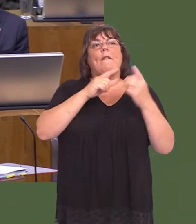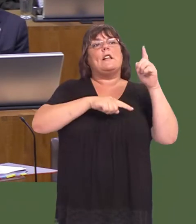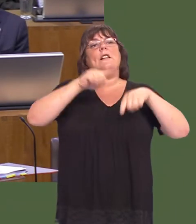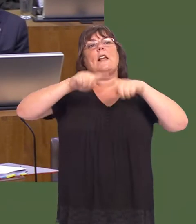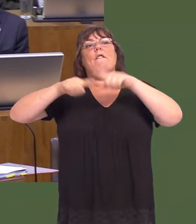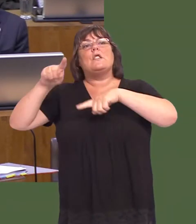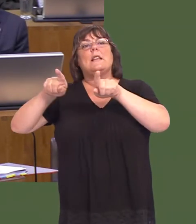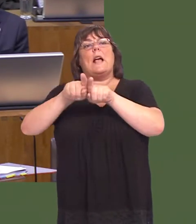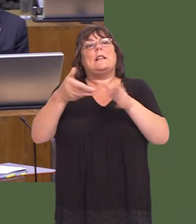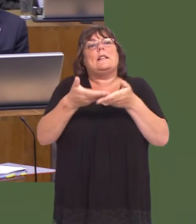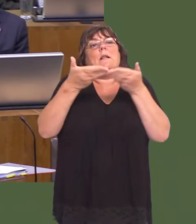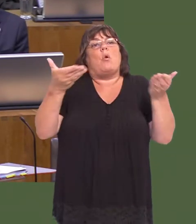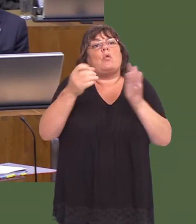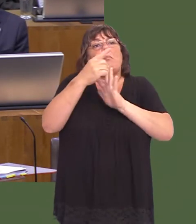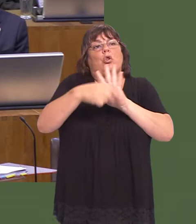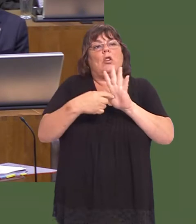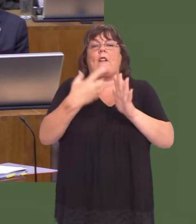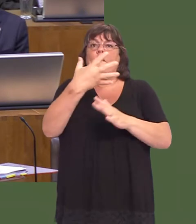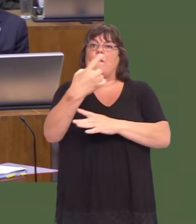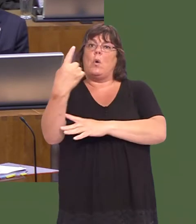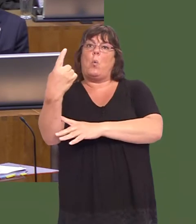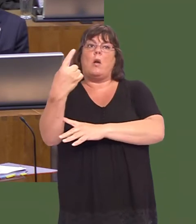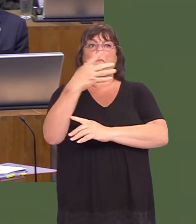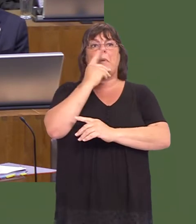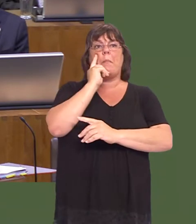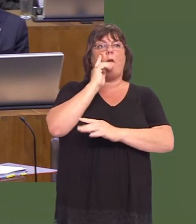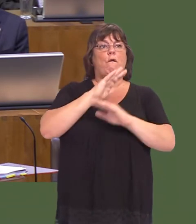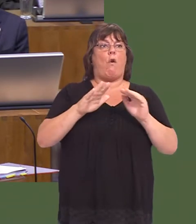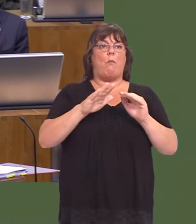diversity in democracy programme; 51 individuals from under-represented groups participated